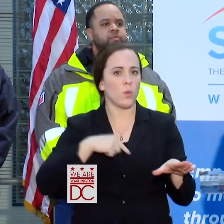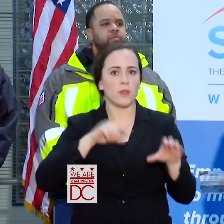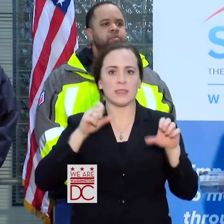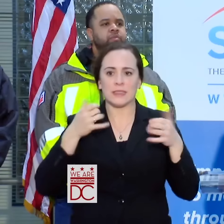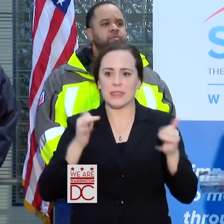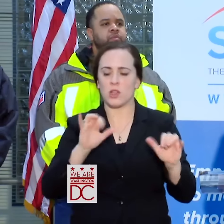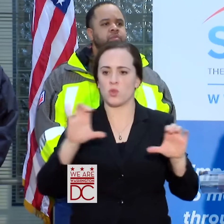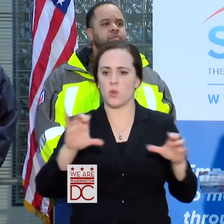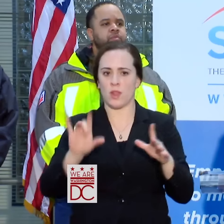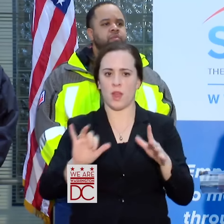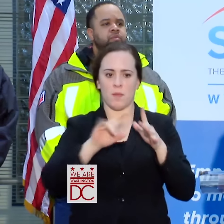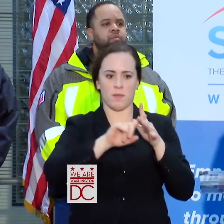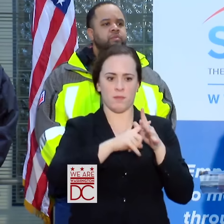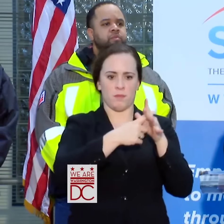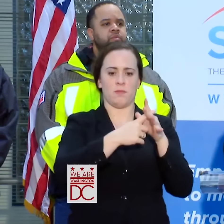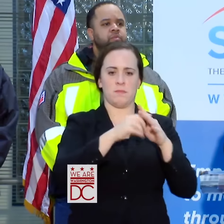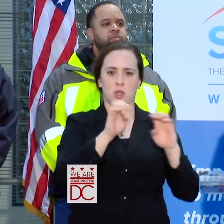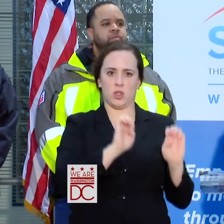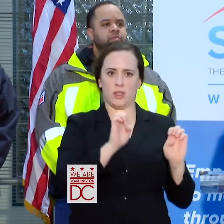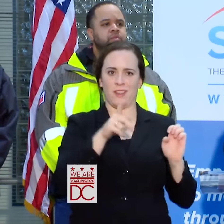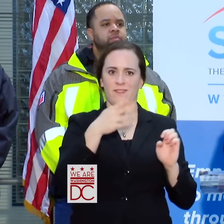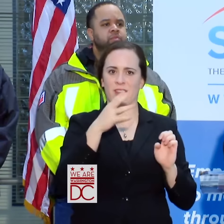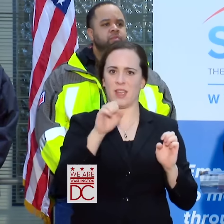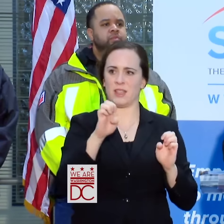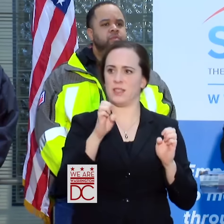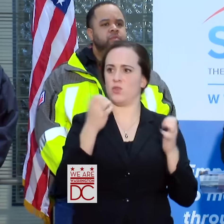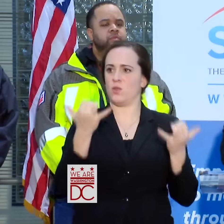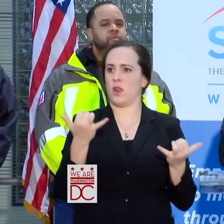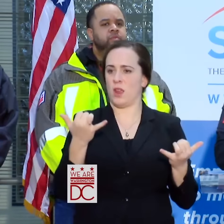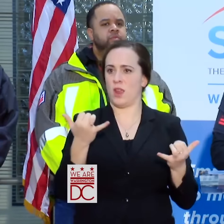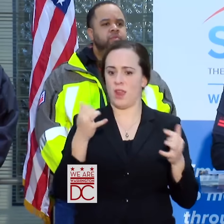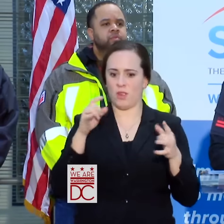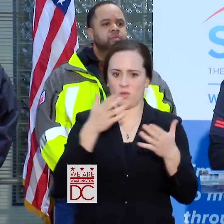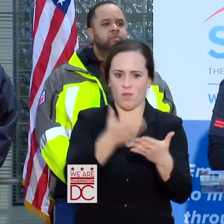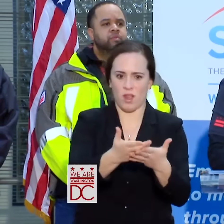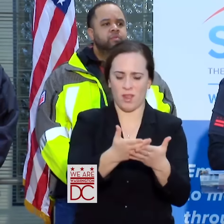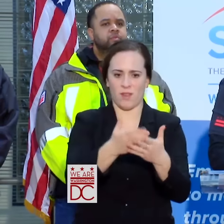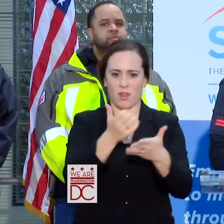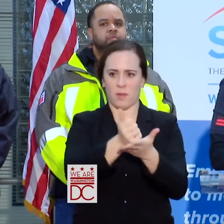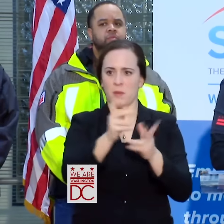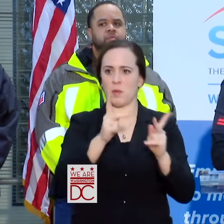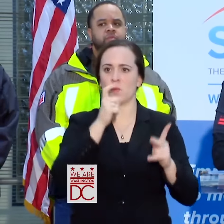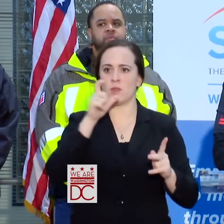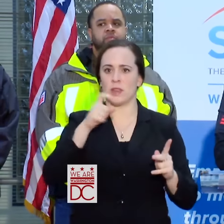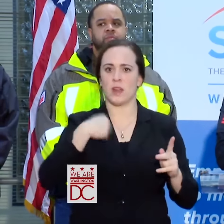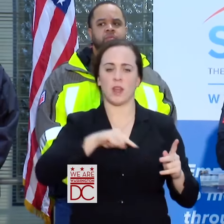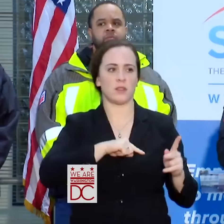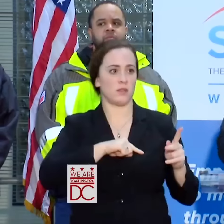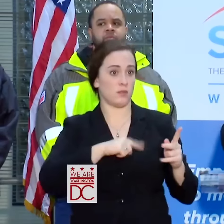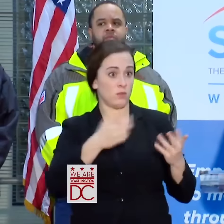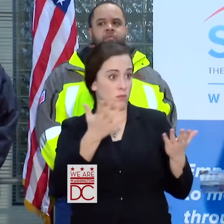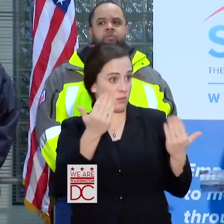GET TO THOSE FOLKS THAT NEED US TODAY. THAT'S ALL I HAVE. I WILL TAKE QUESTIONS. YES, SIR.